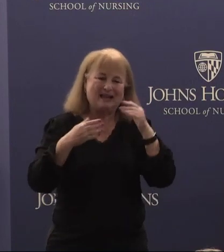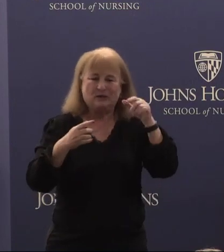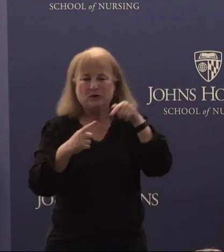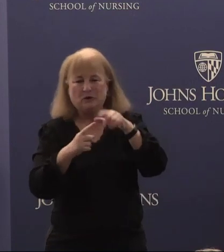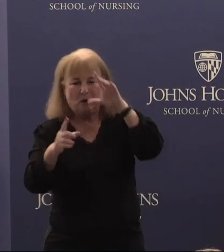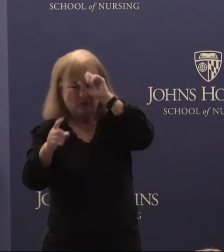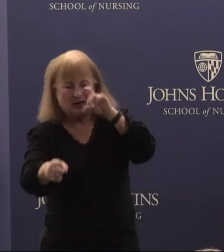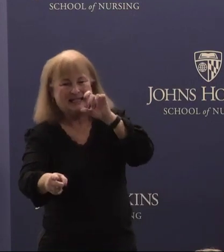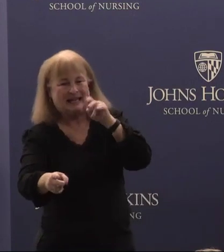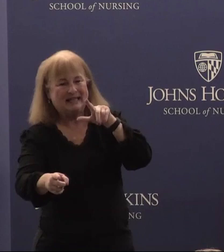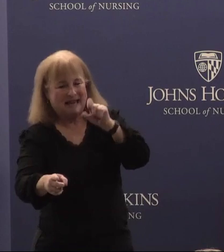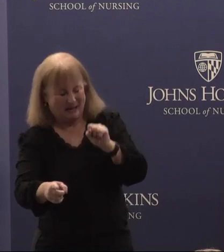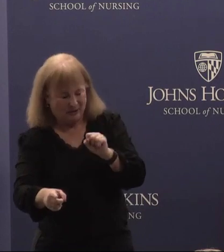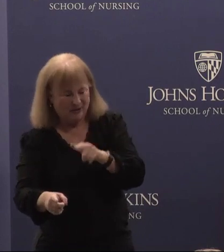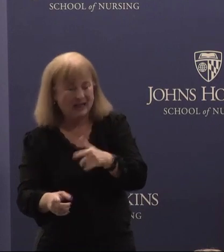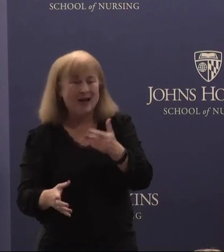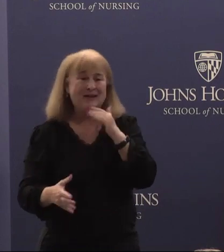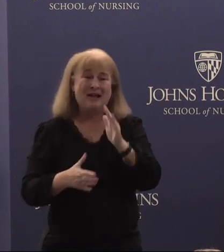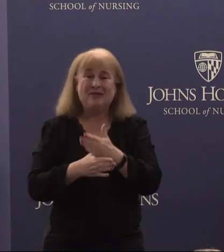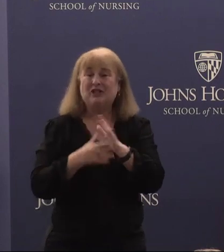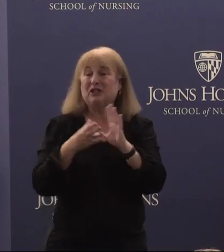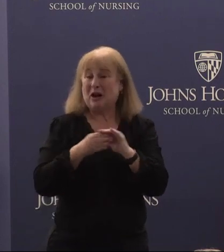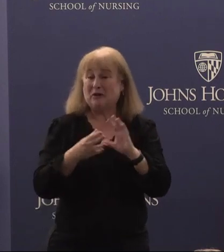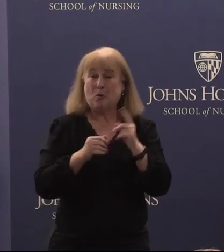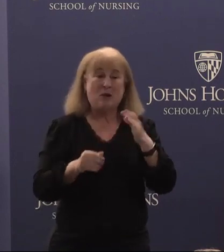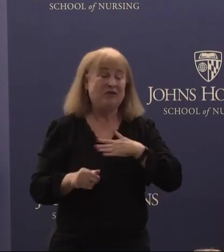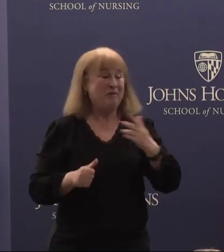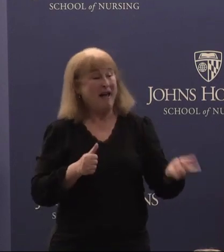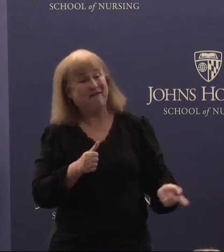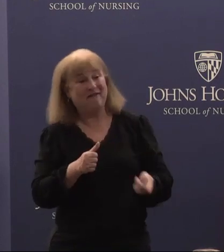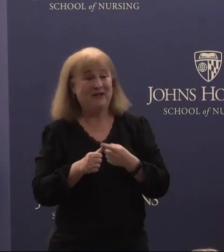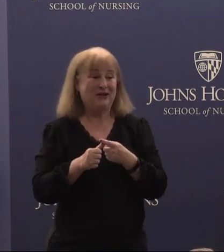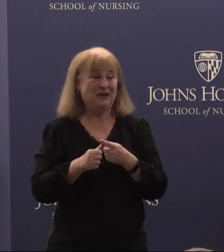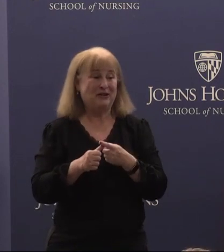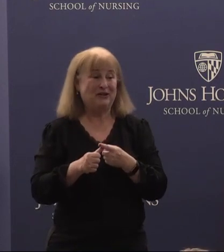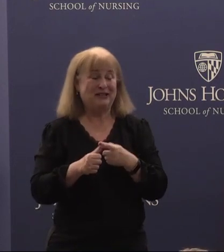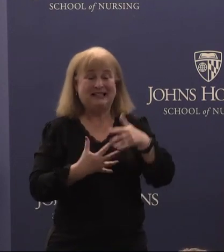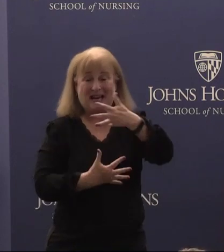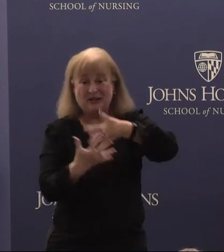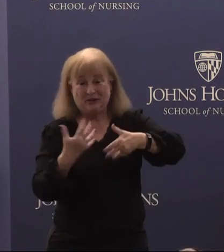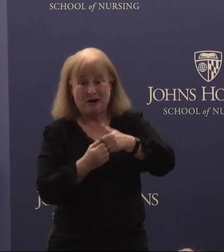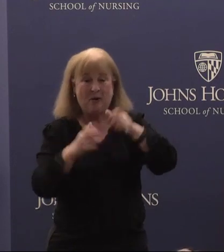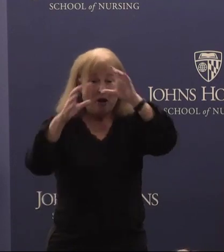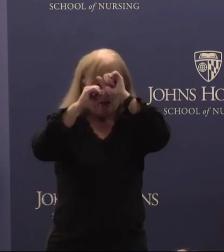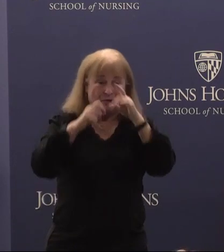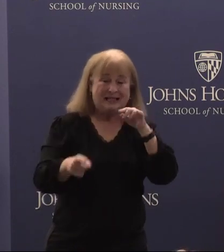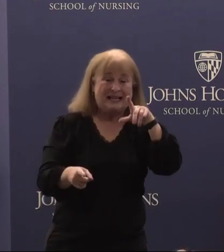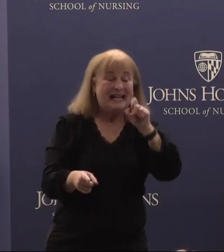So I I just want to share a story that one of my first interactions with President Daniels was